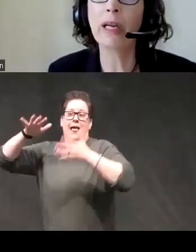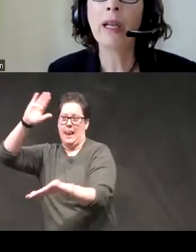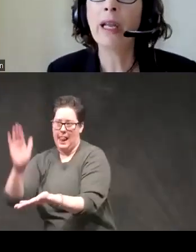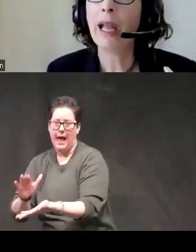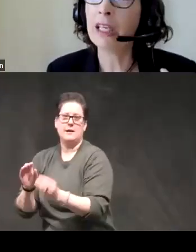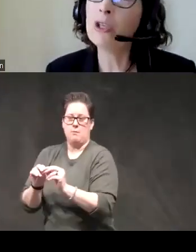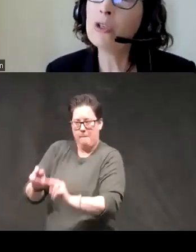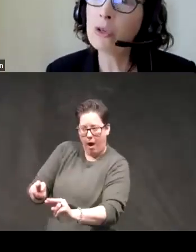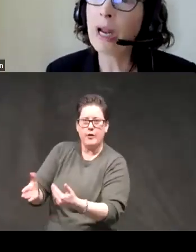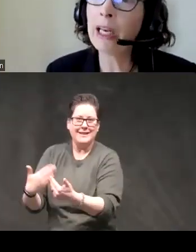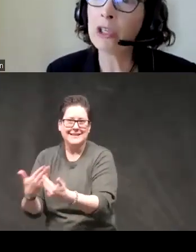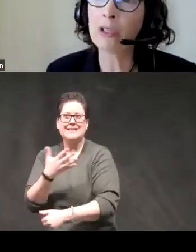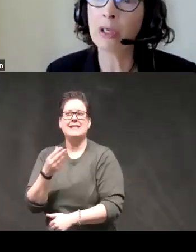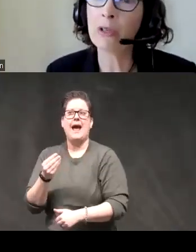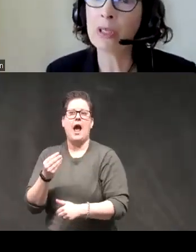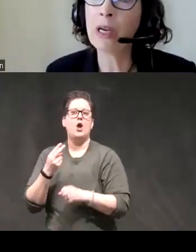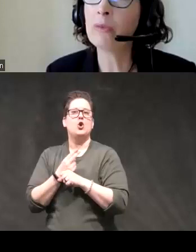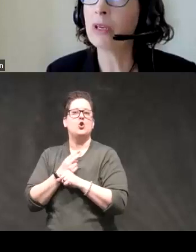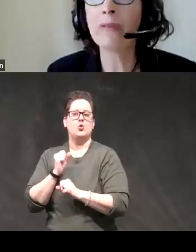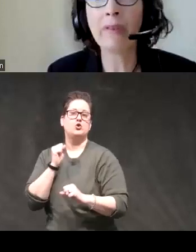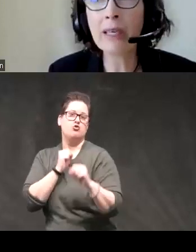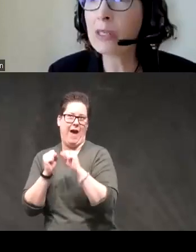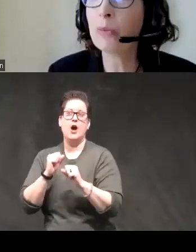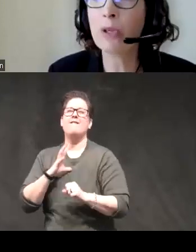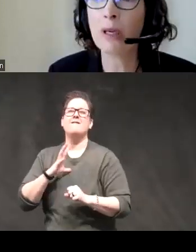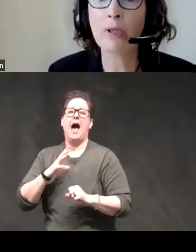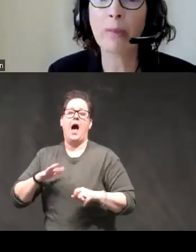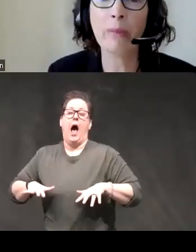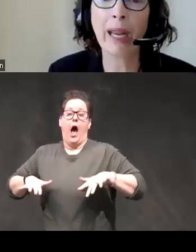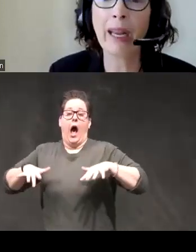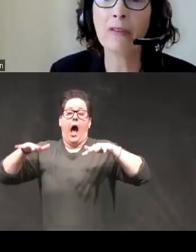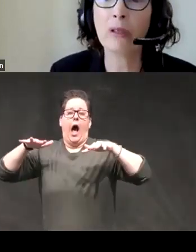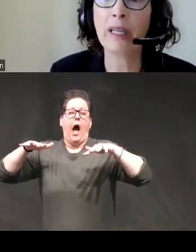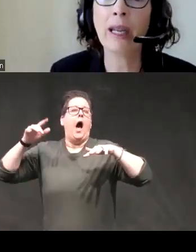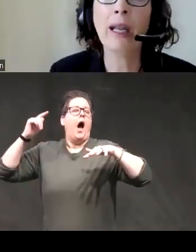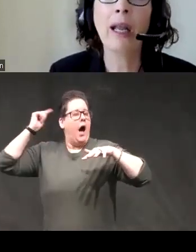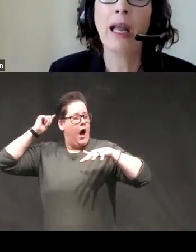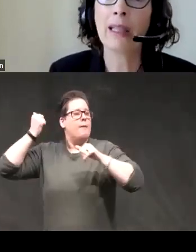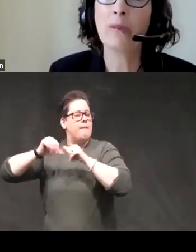it and use strategies during those times that are very simple to implement behaviorally and